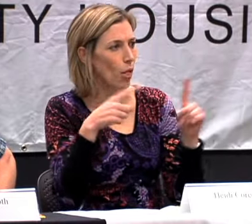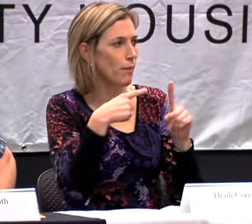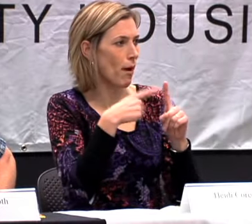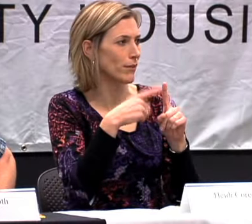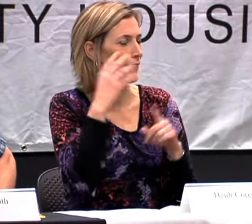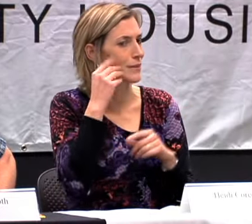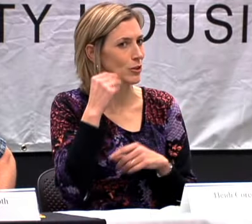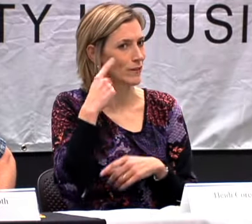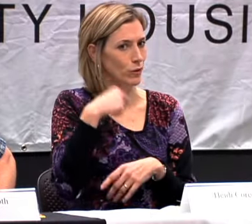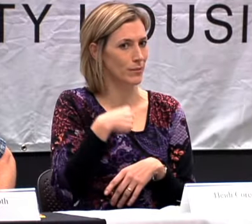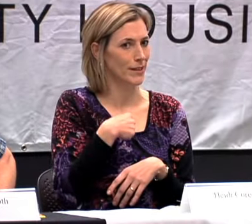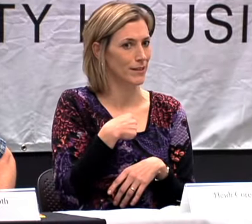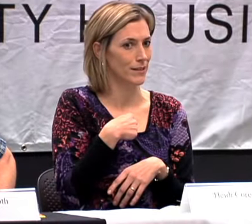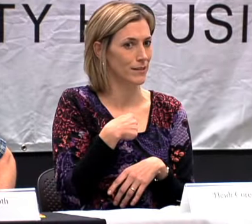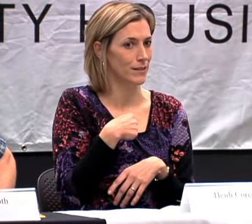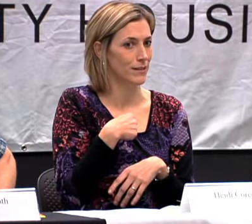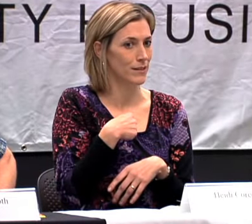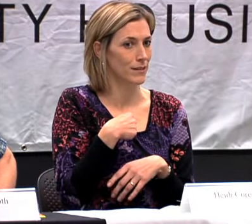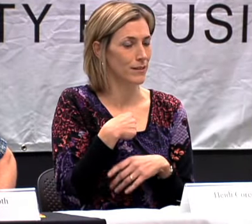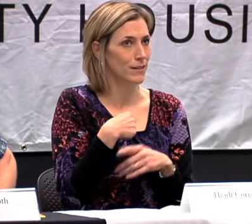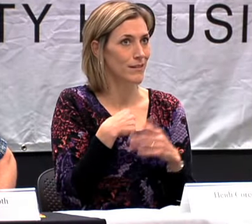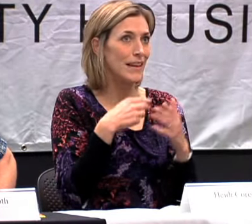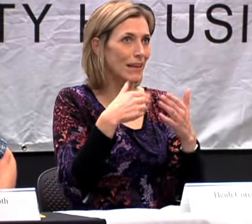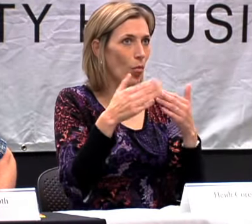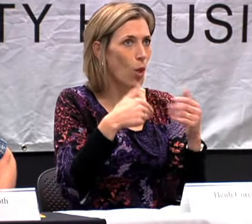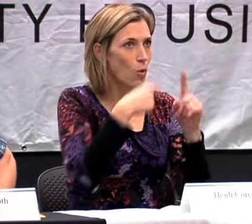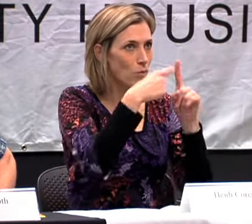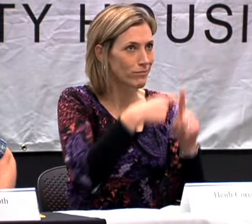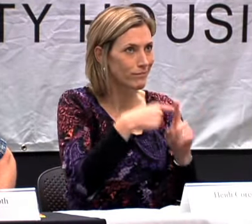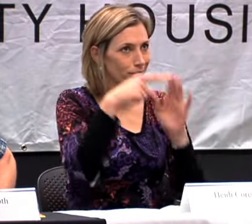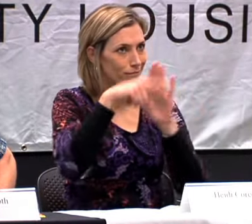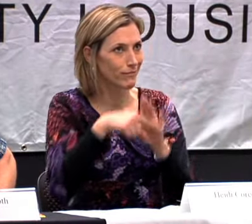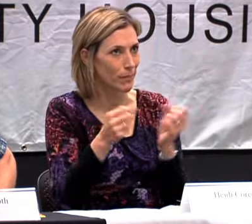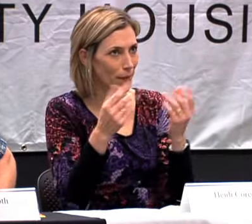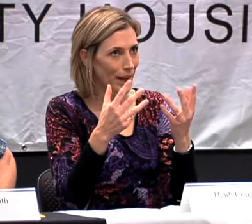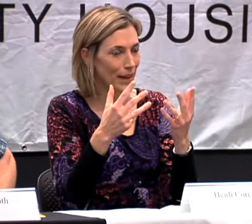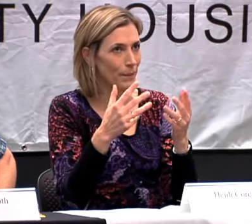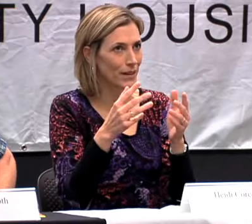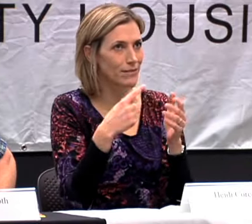AND I HAVE TO SAY FOR MYSELF IT'S BEEN A VERY POSITIVE EXPERIENCE.